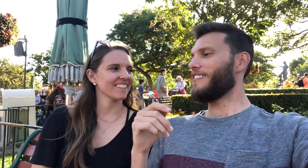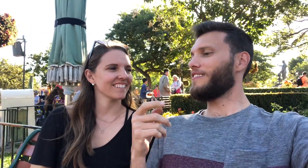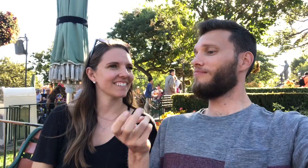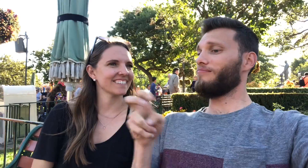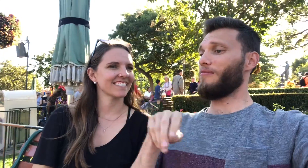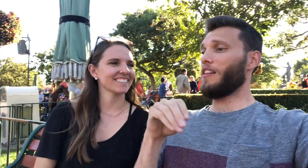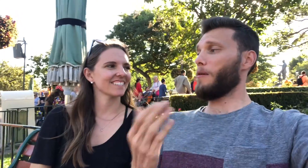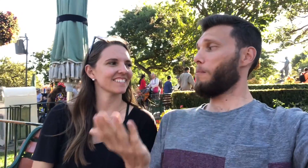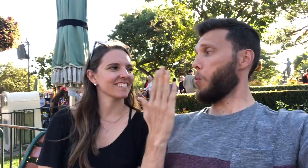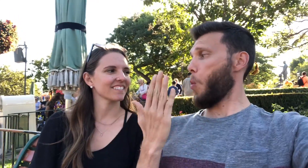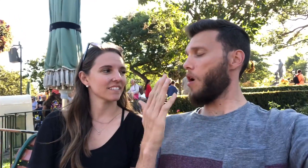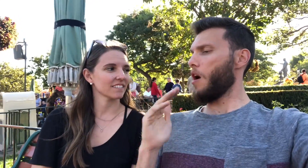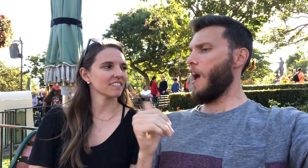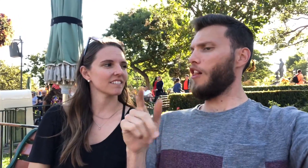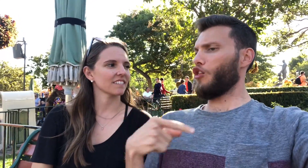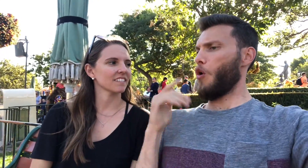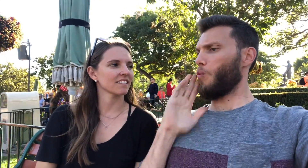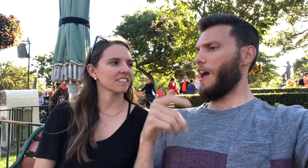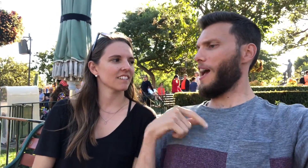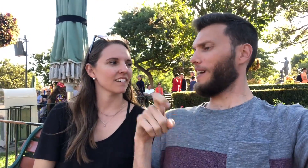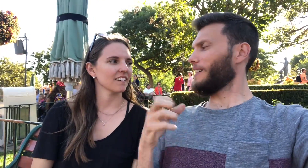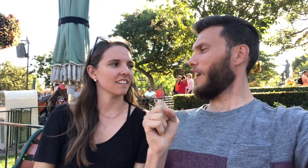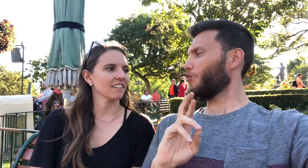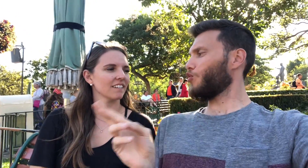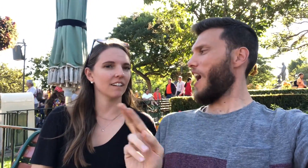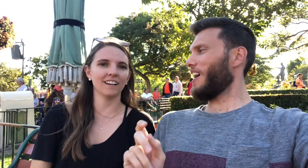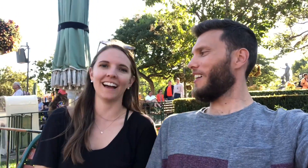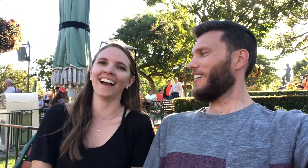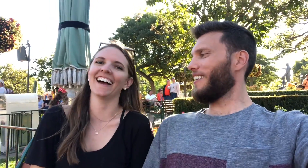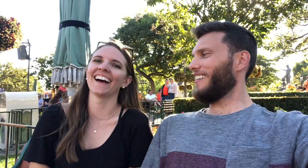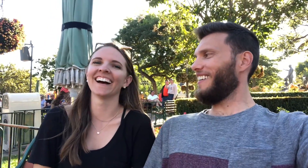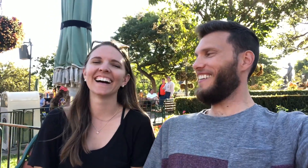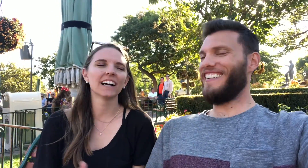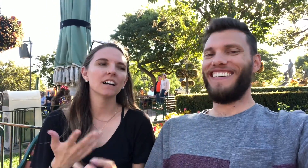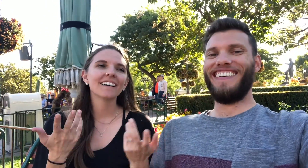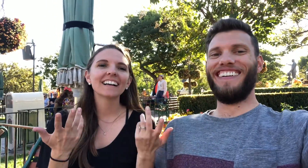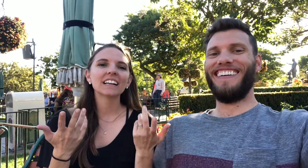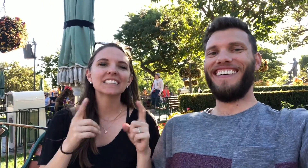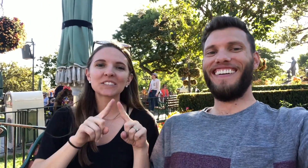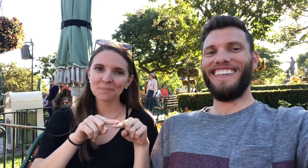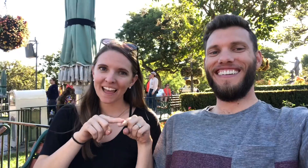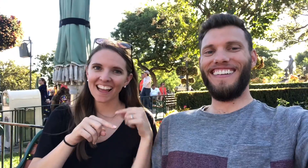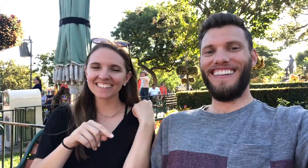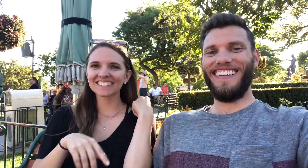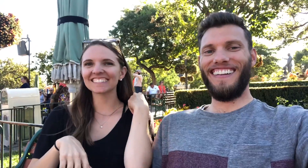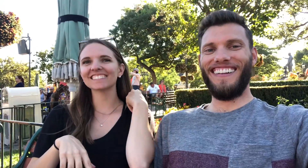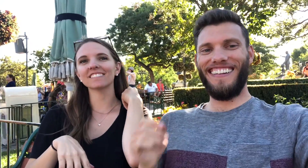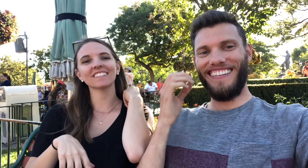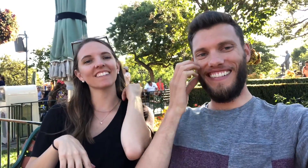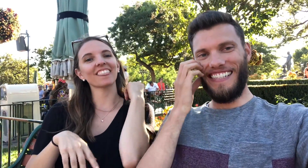When I get up in the morning, how long does it take me to get ready? It depends.